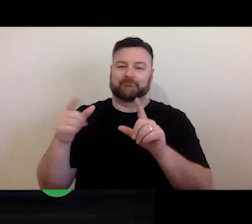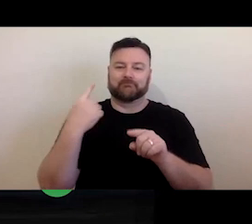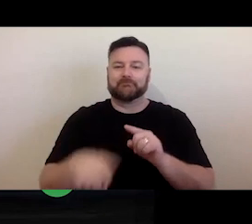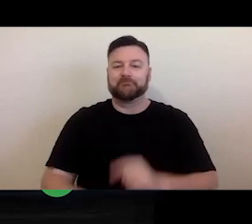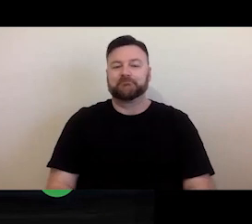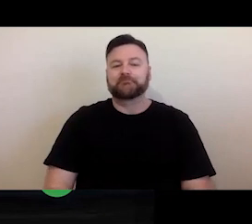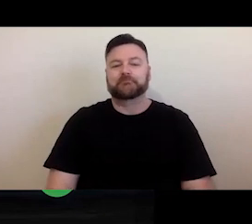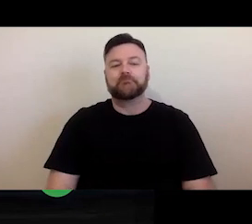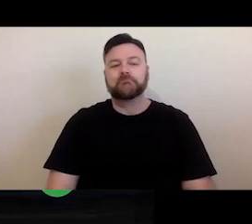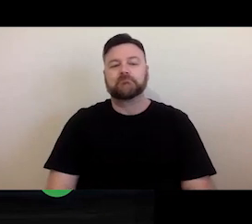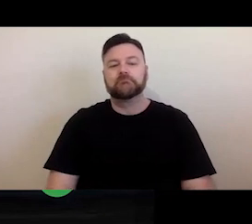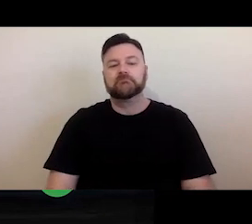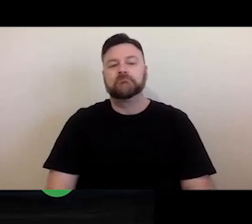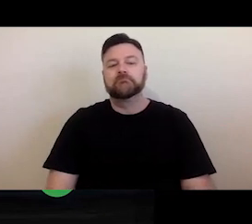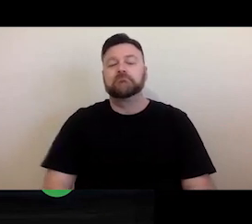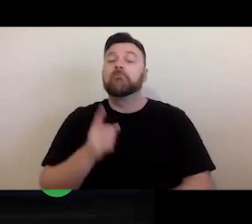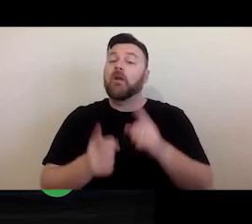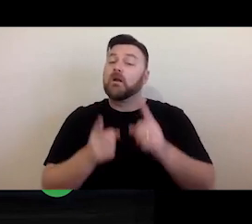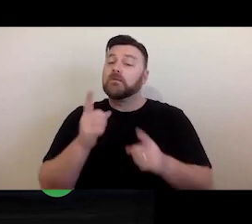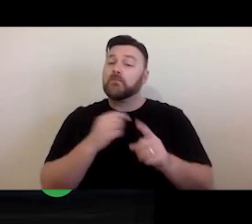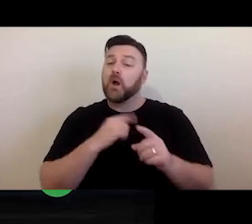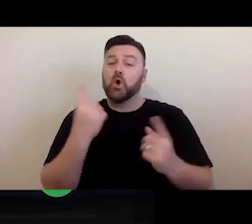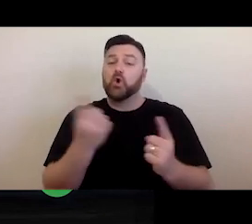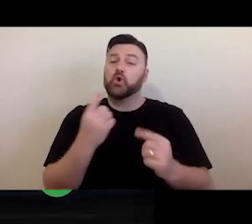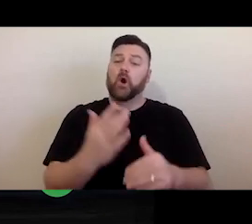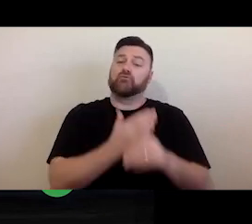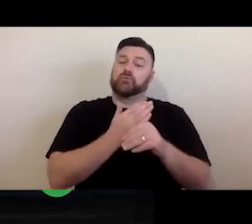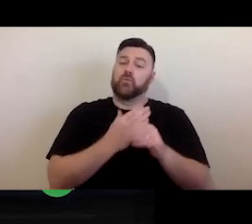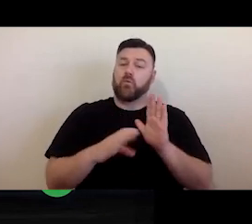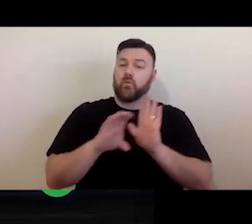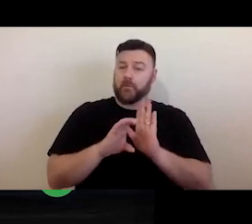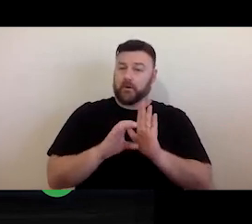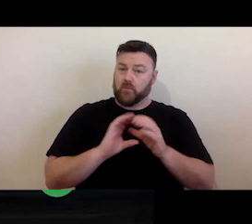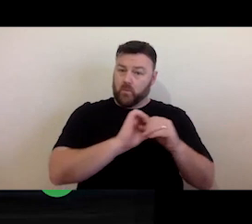Sometimes the barriers come up from the copyright owner themselves. There might be a situation where